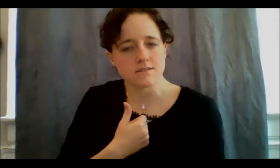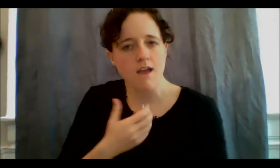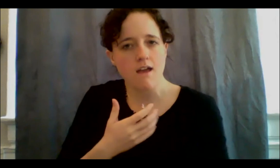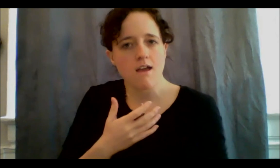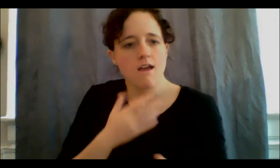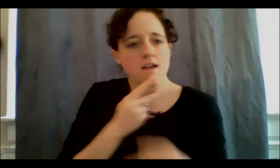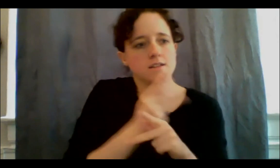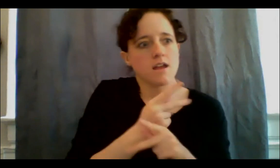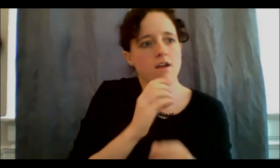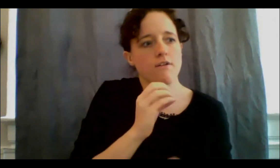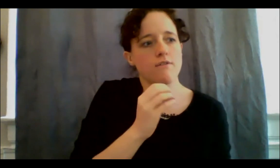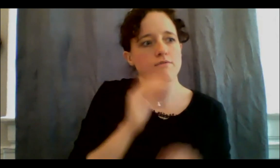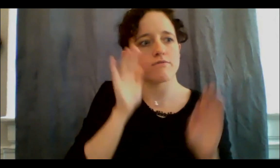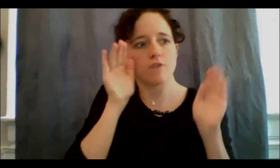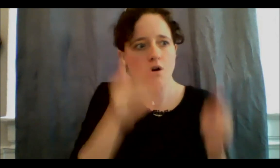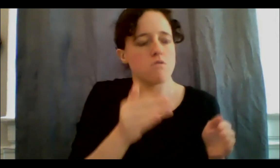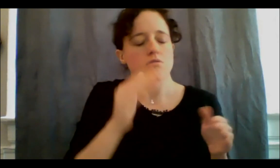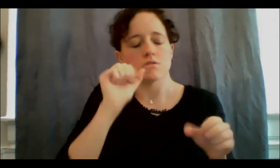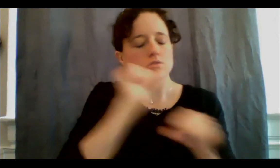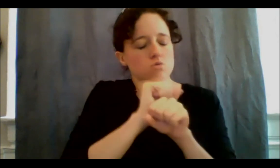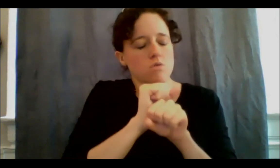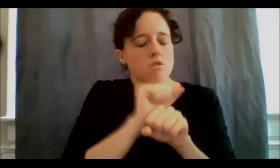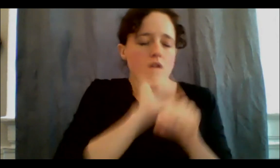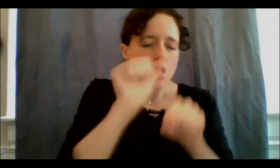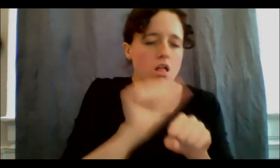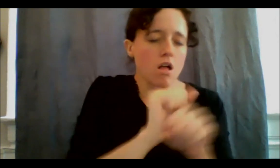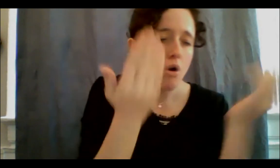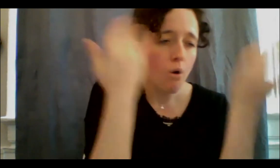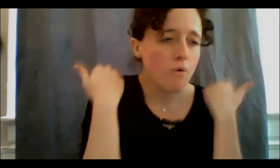of ourselves? So, how we do that and how we come to terms with this sense of